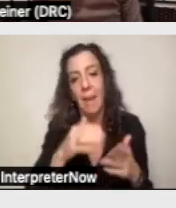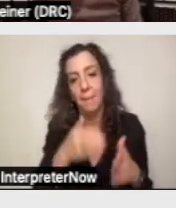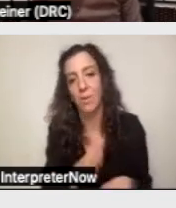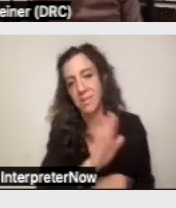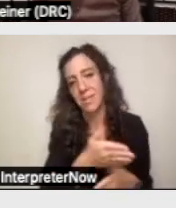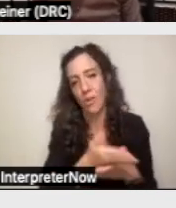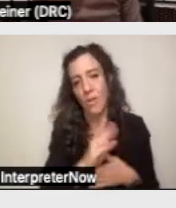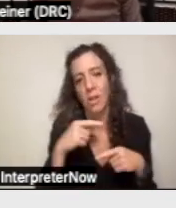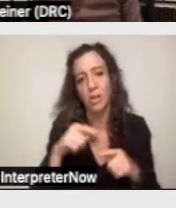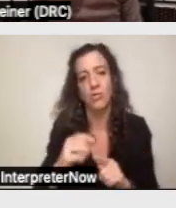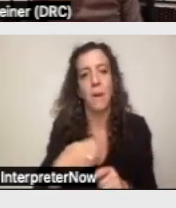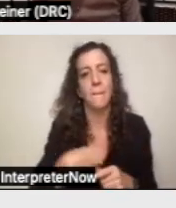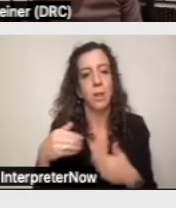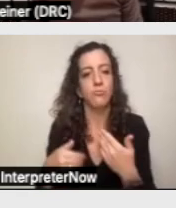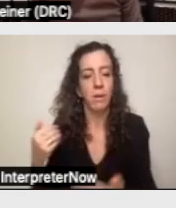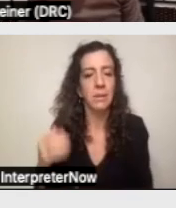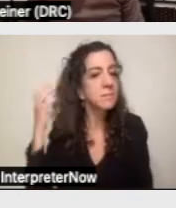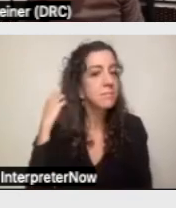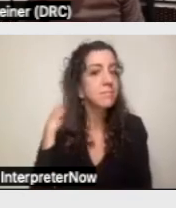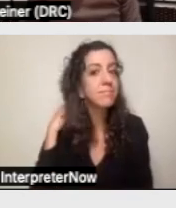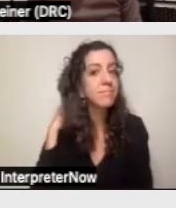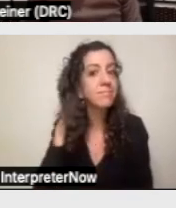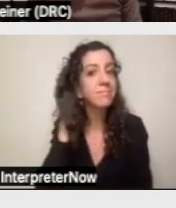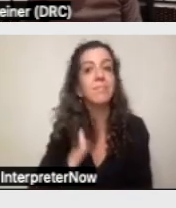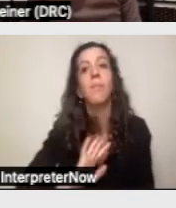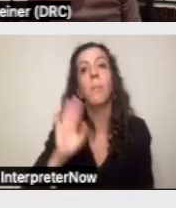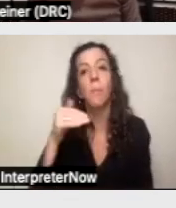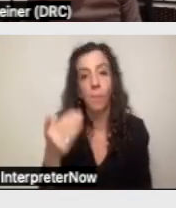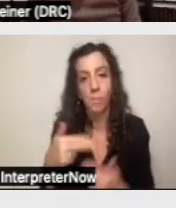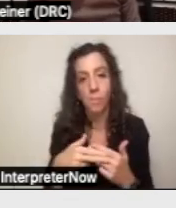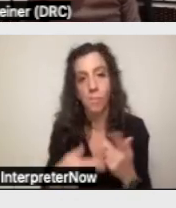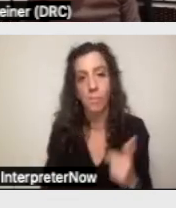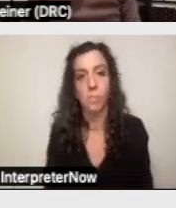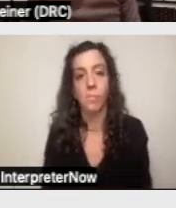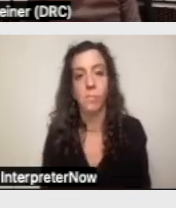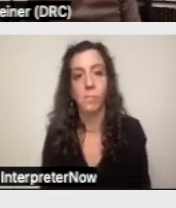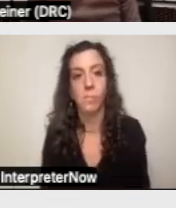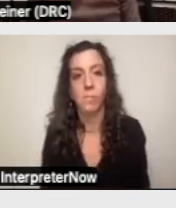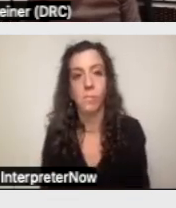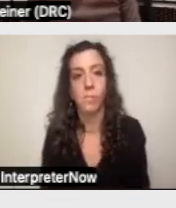process. Next slide.